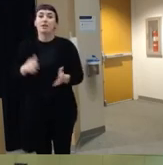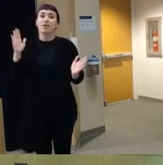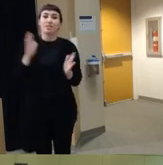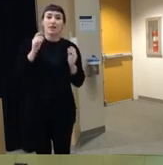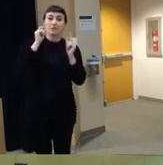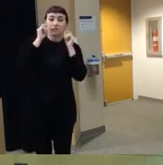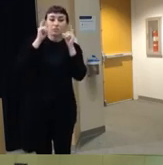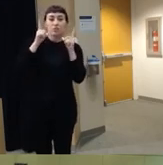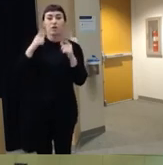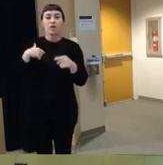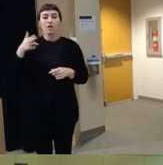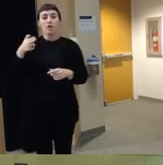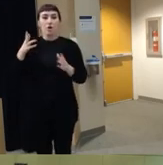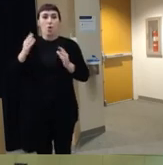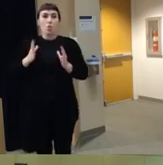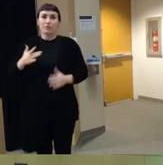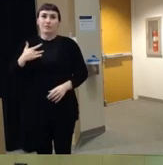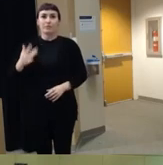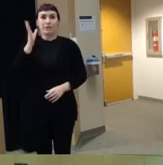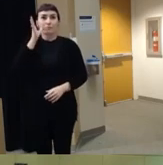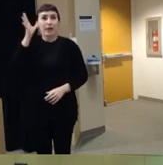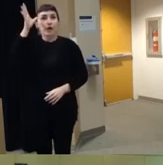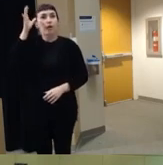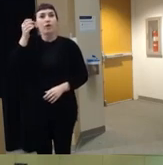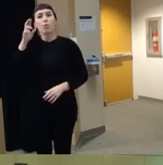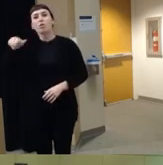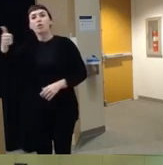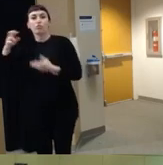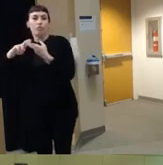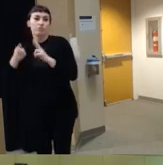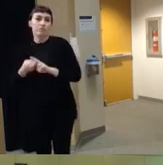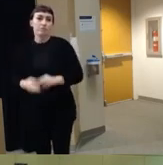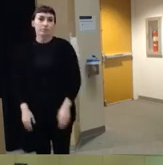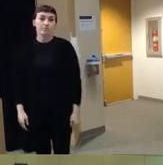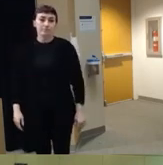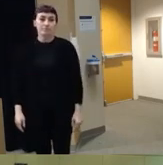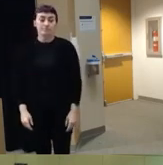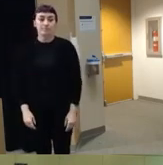was most frequently a parent um or another relative um it's also important to keep in